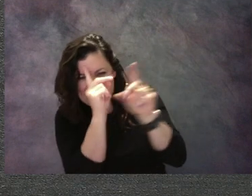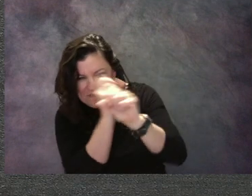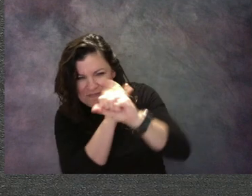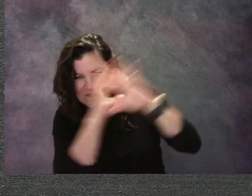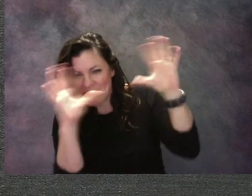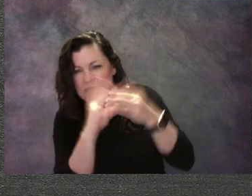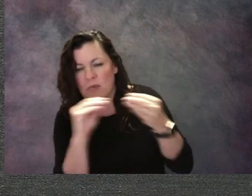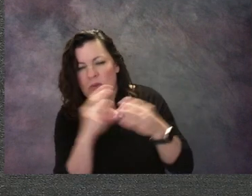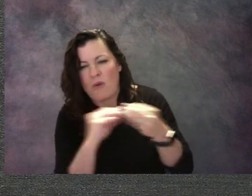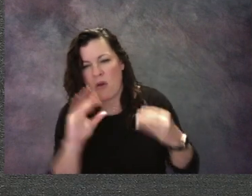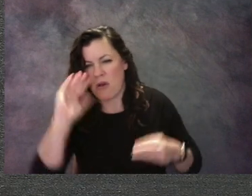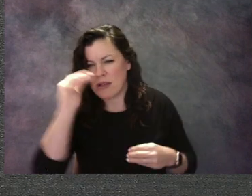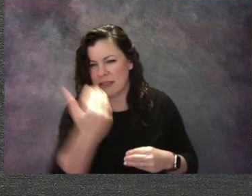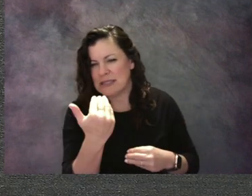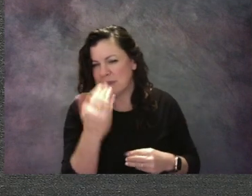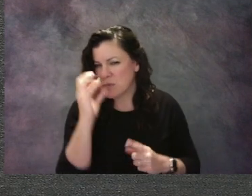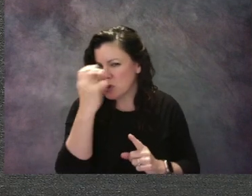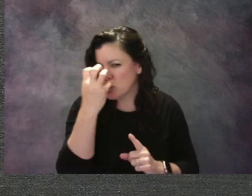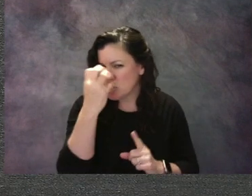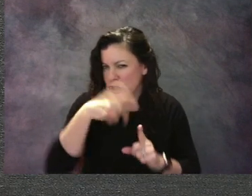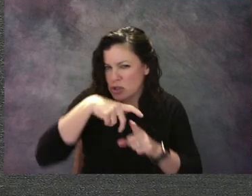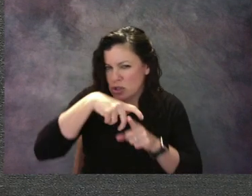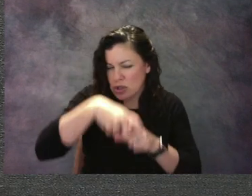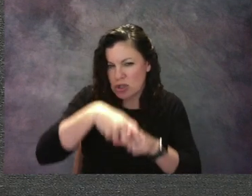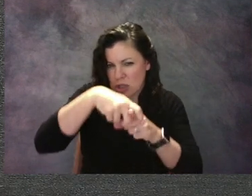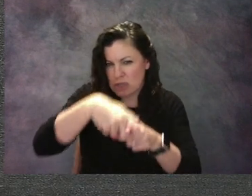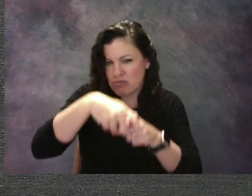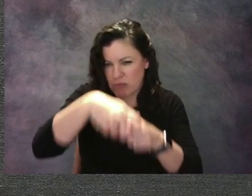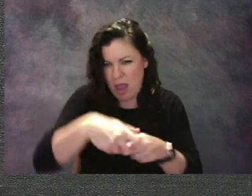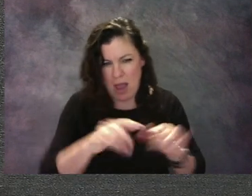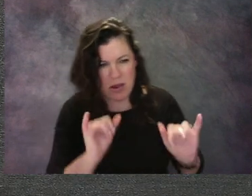Now I see a man here, and if you look carefully,